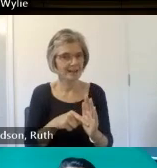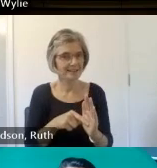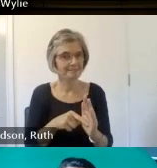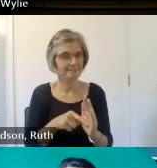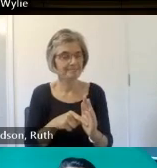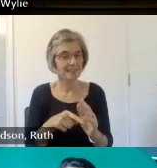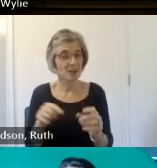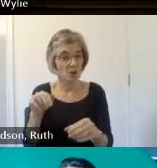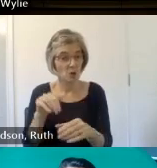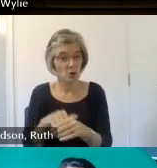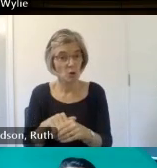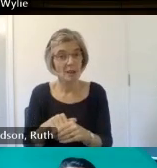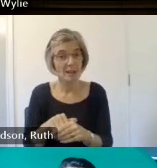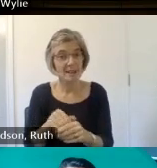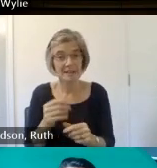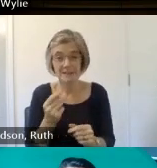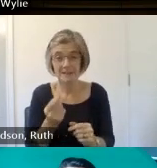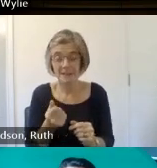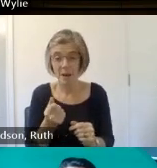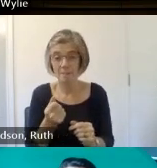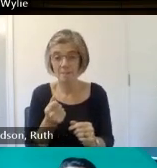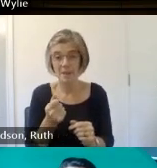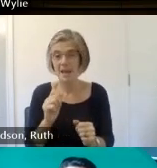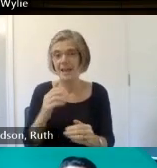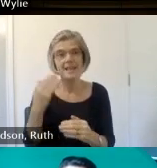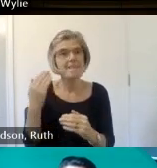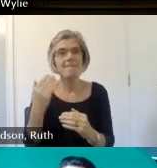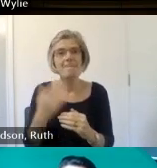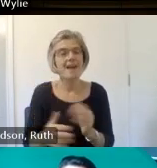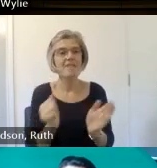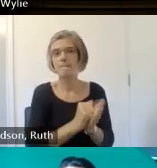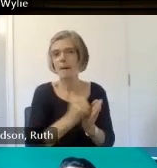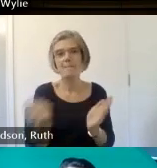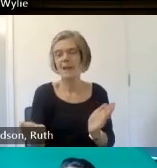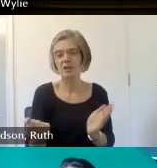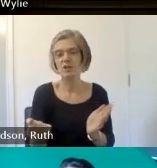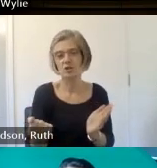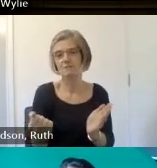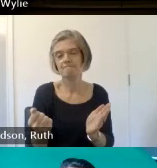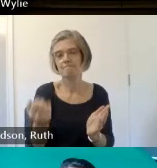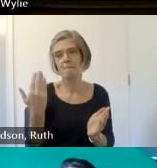that might not have been published elsewhere that we were calling hidden ja and the idea of